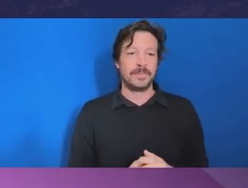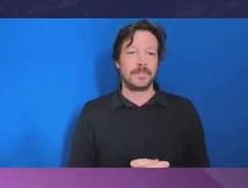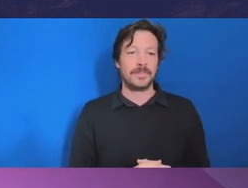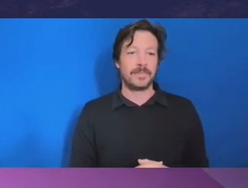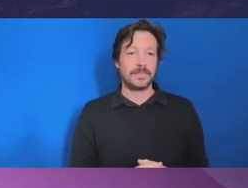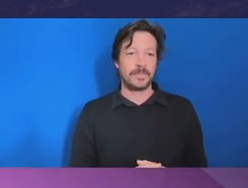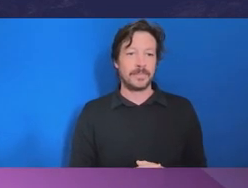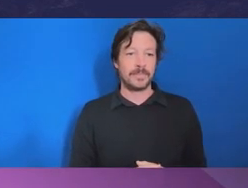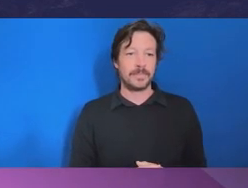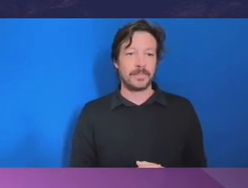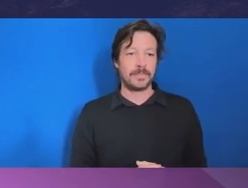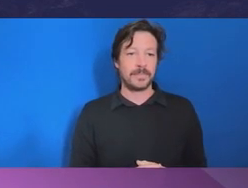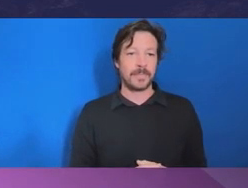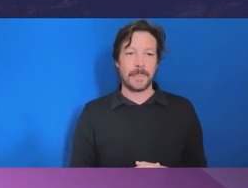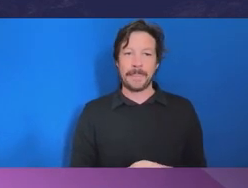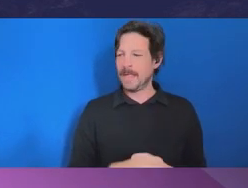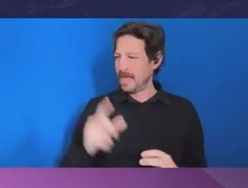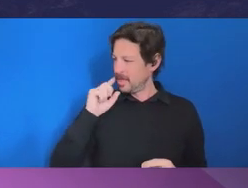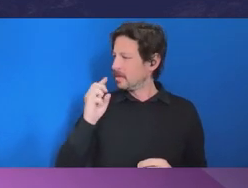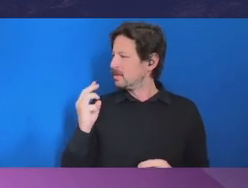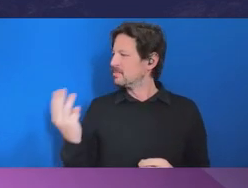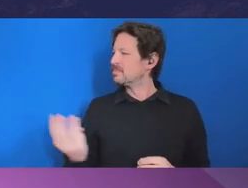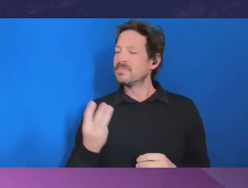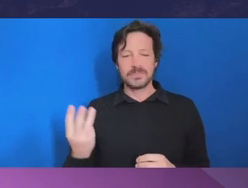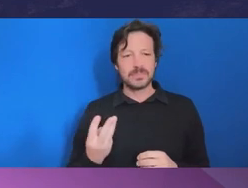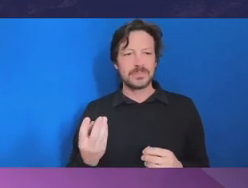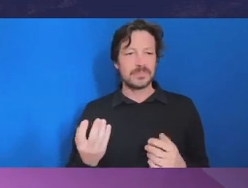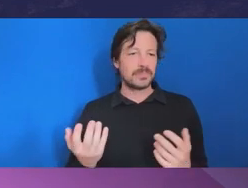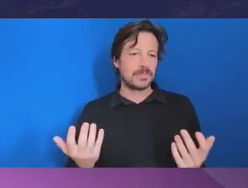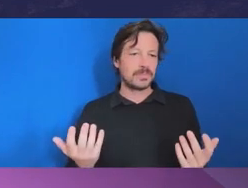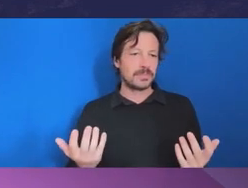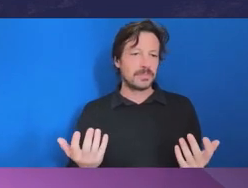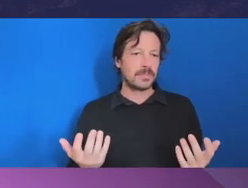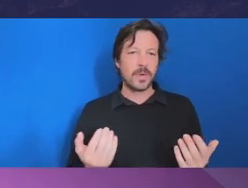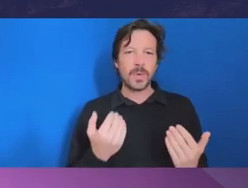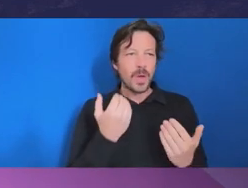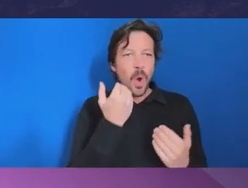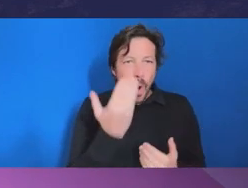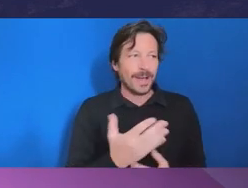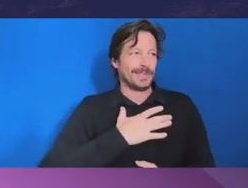all three of us are in a situation where we are always looking for good people, particularly investigators.